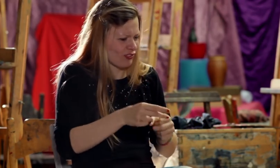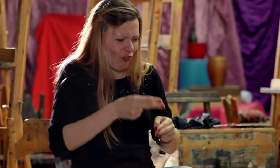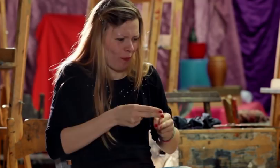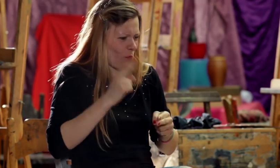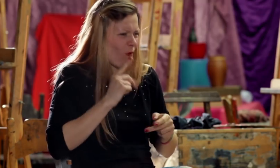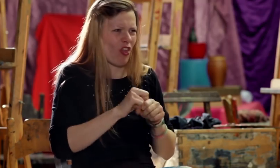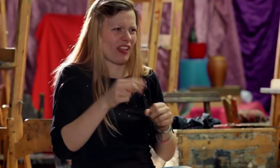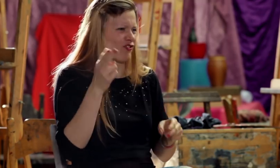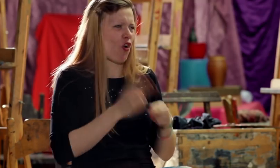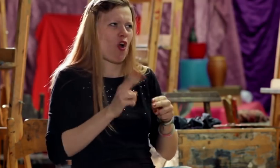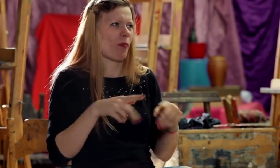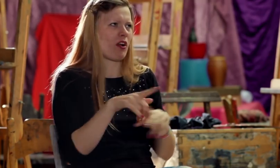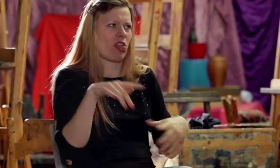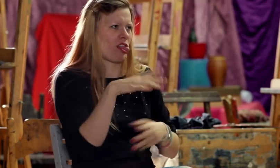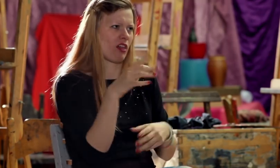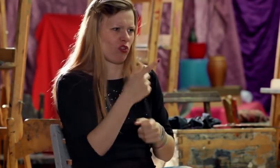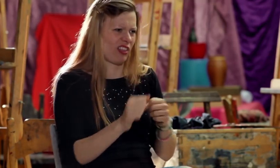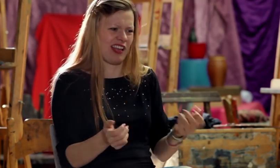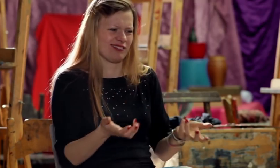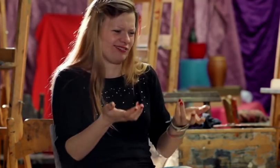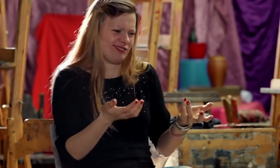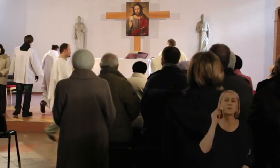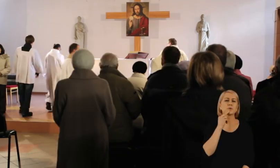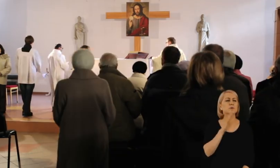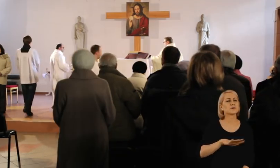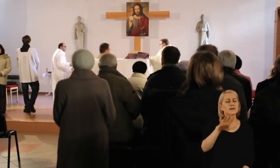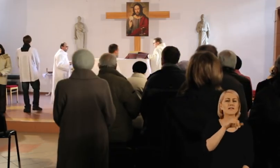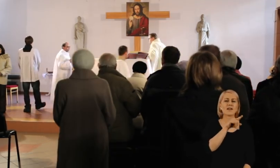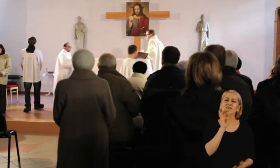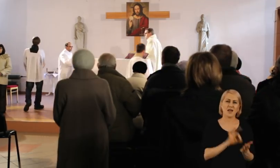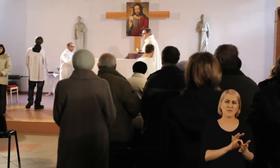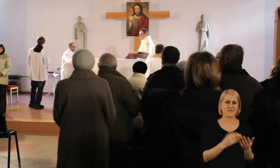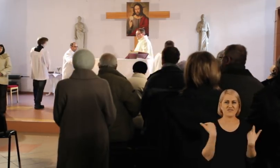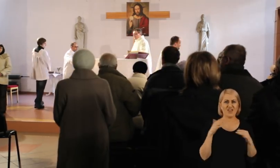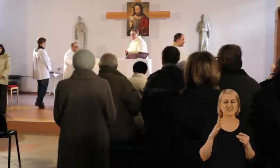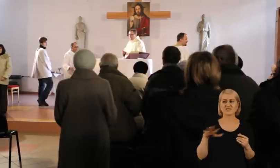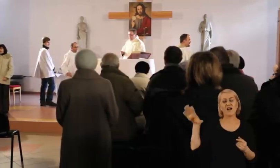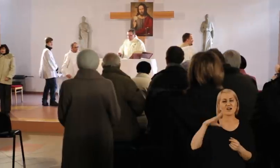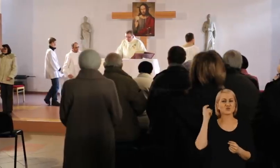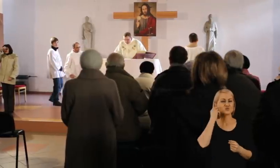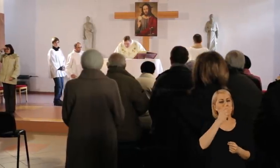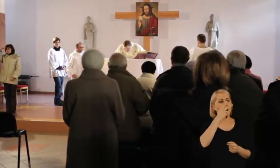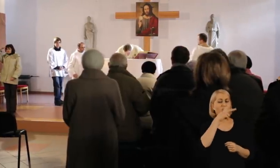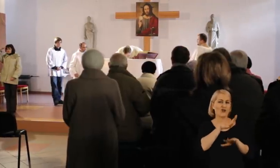Deafness is not an illness, not at all. Deaf people don’t want others to feel sorry for them.